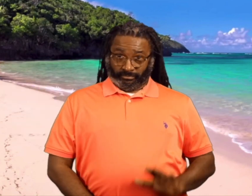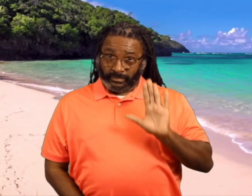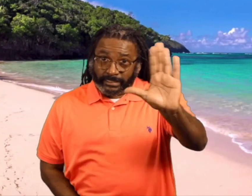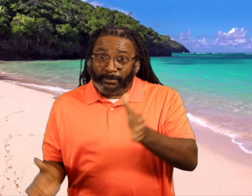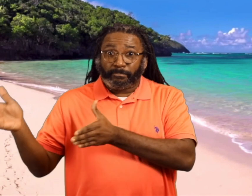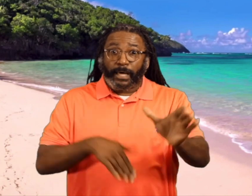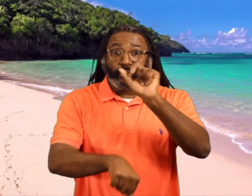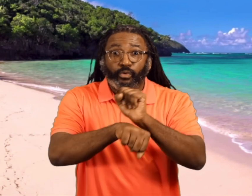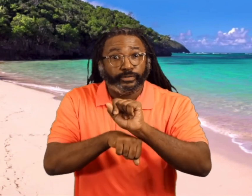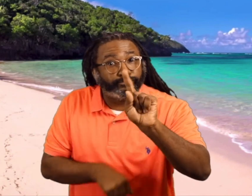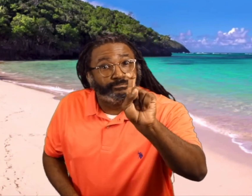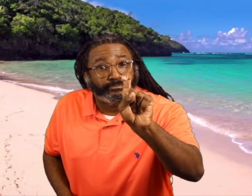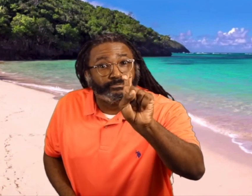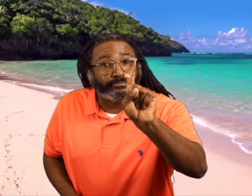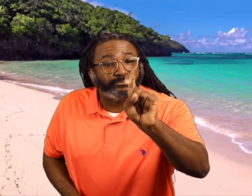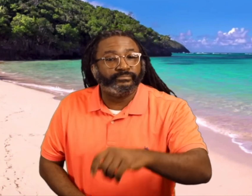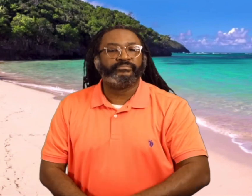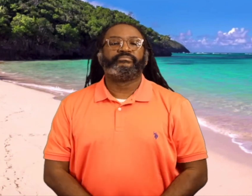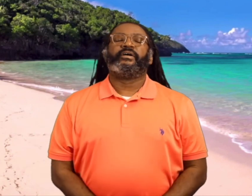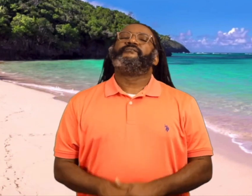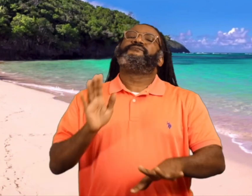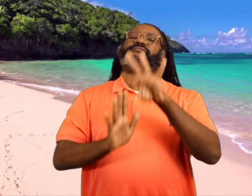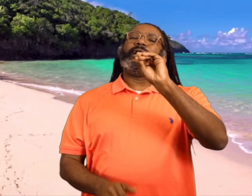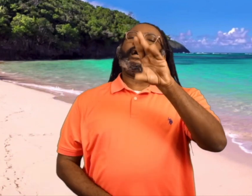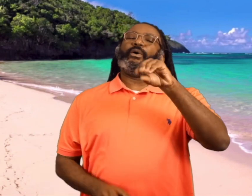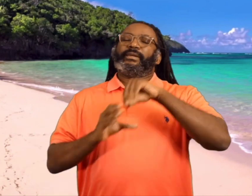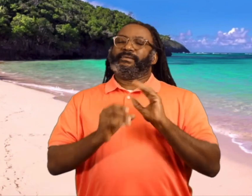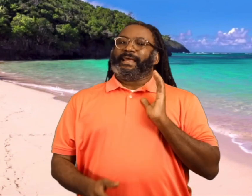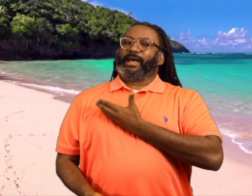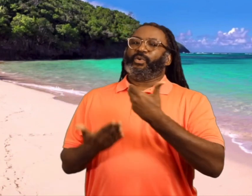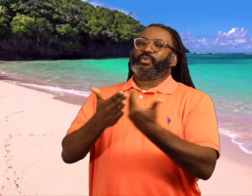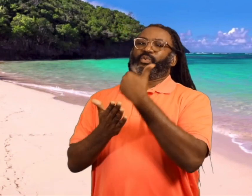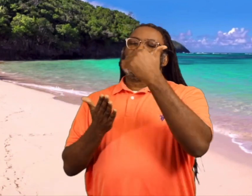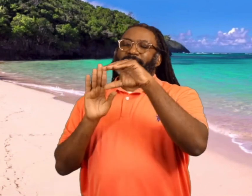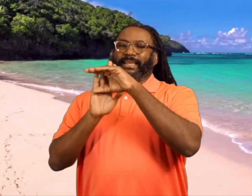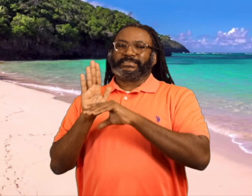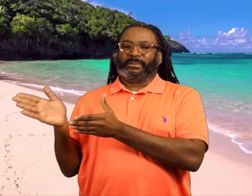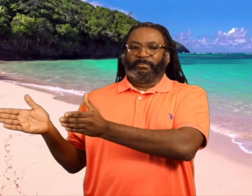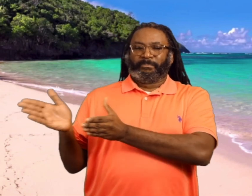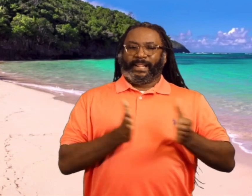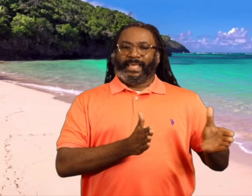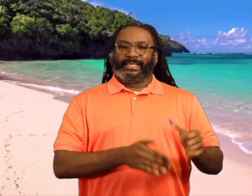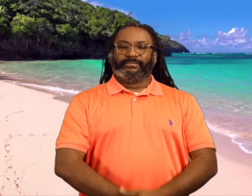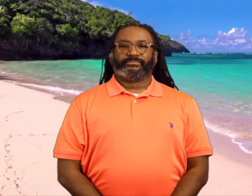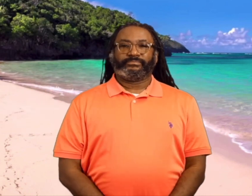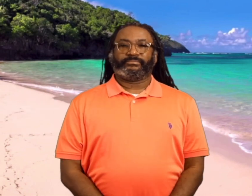Does his plan work? Find out in our new lesson plan,